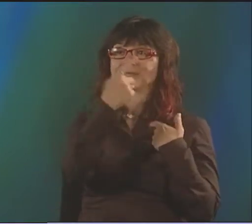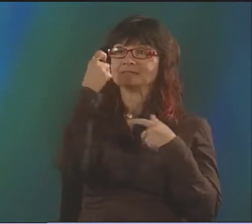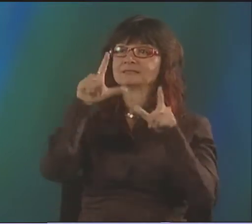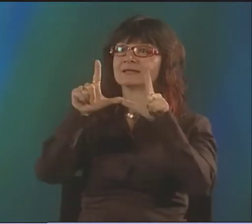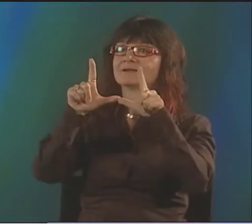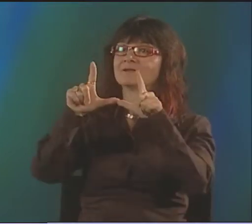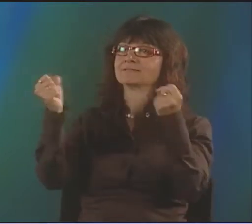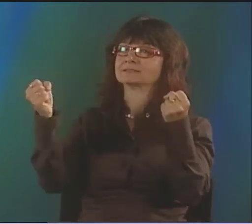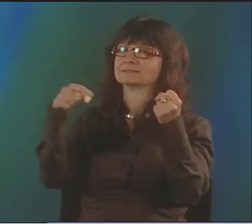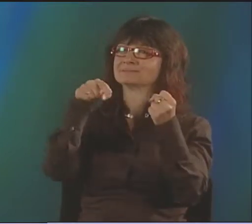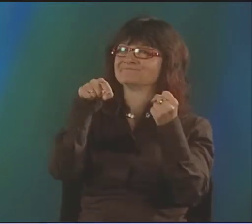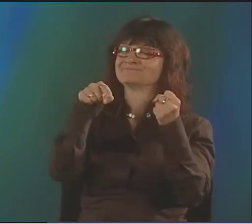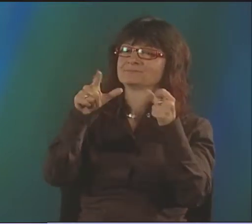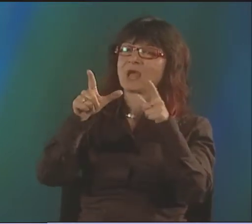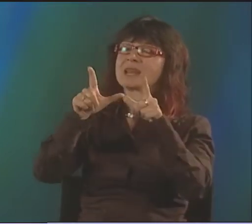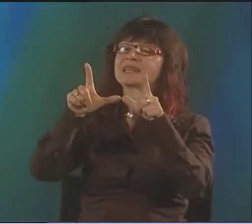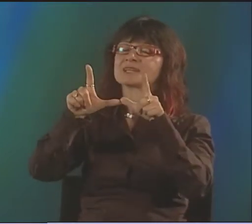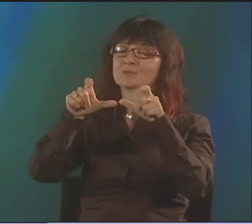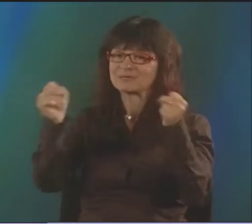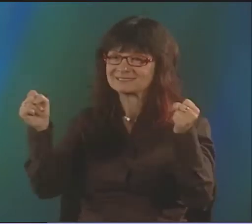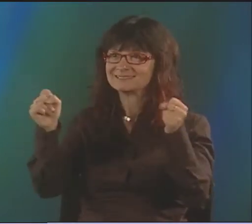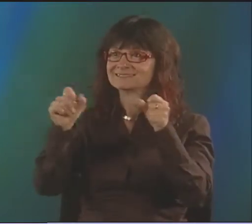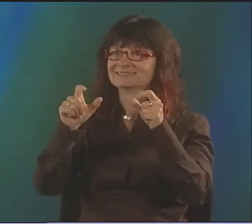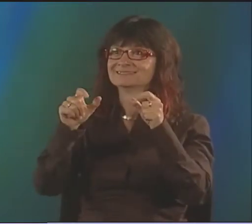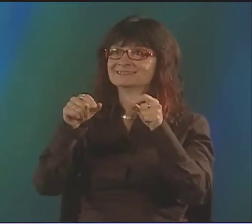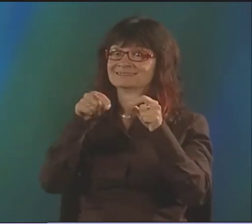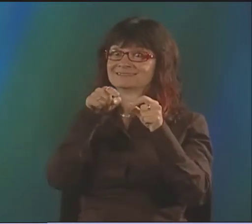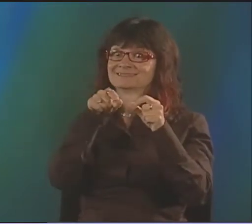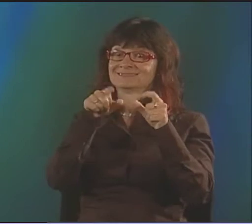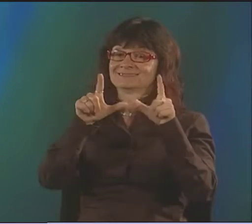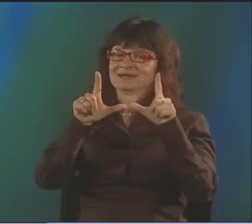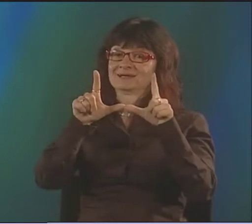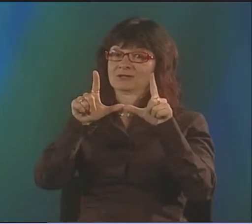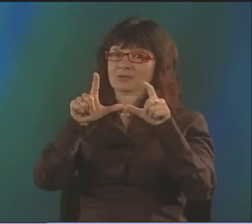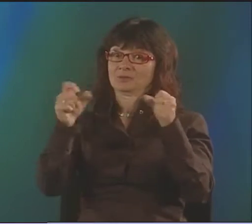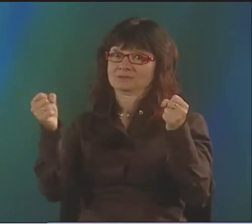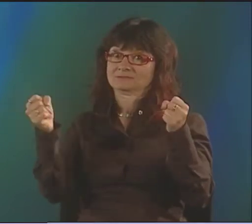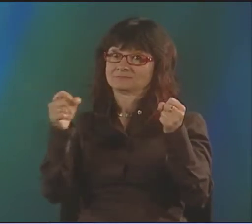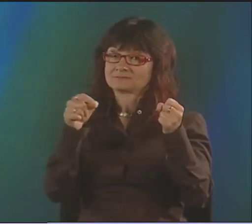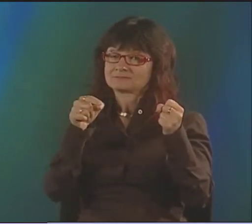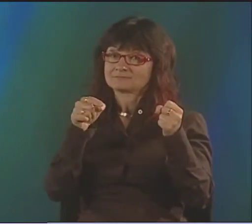I WAS SO FORTUNATE TO HAVE HIM. NOW, HE WAS A LINGUIST, OF COURSE.